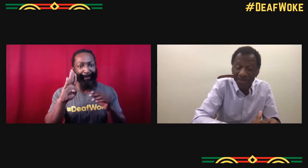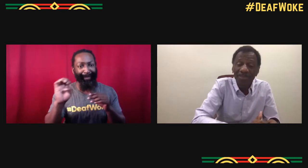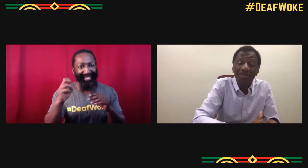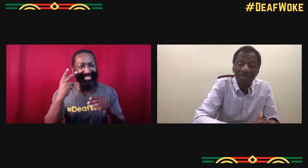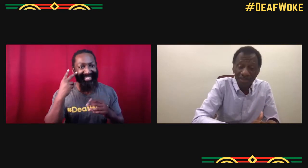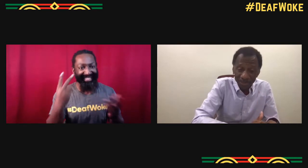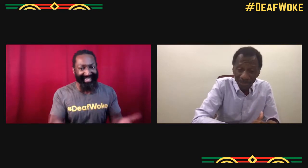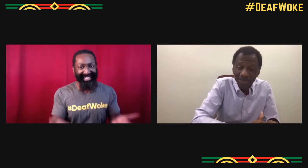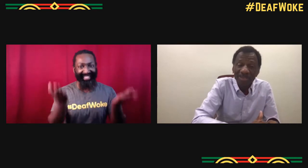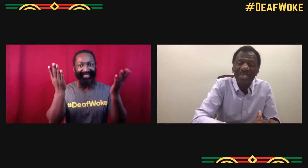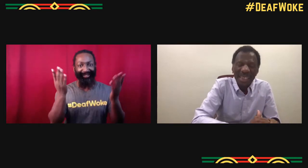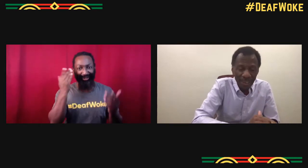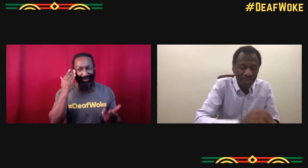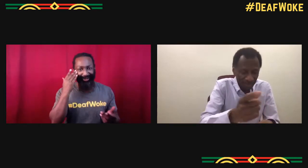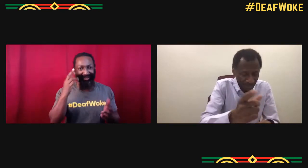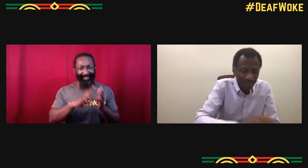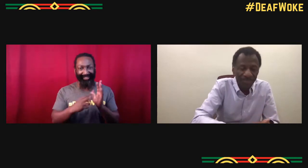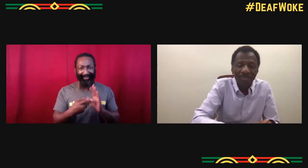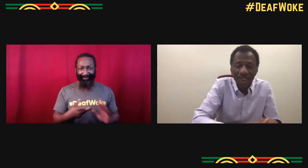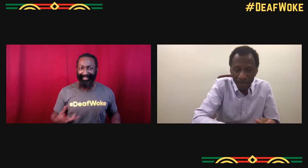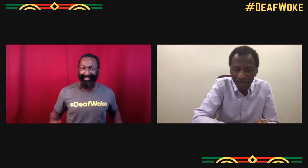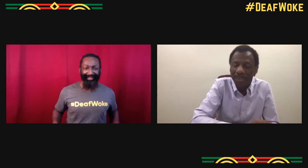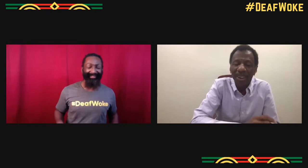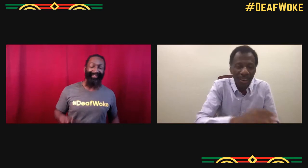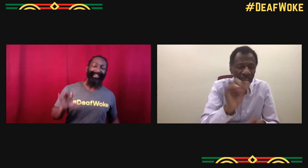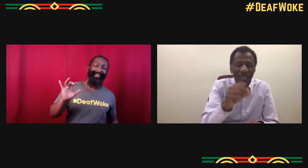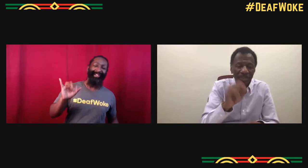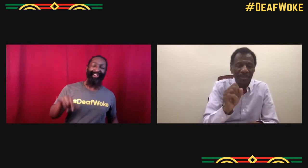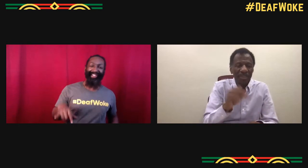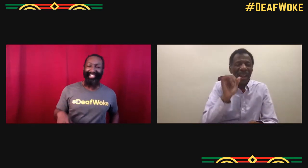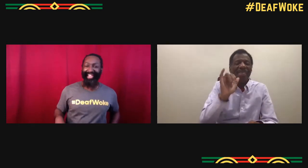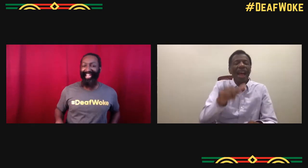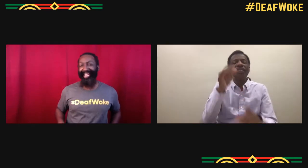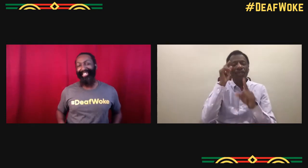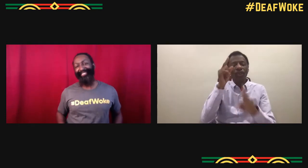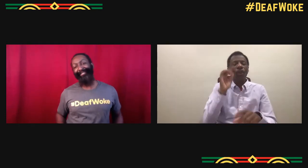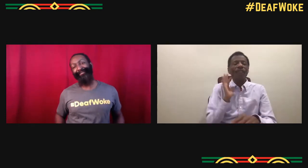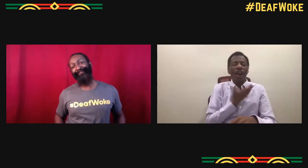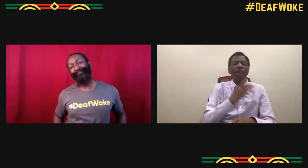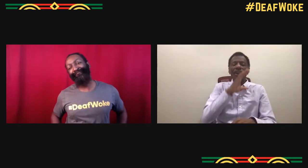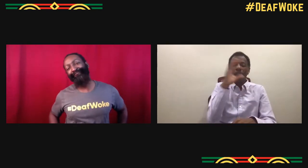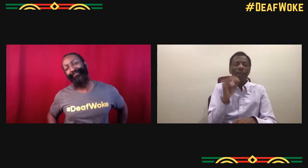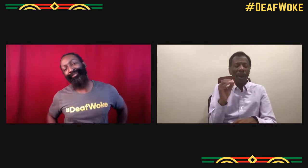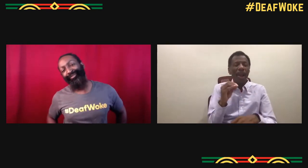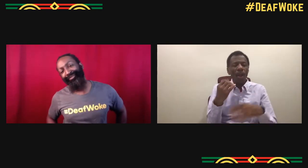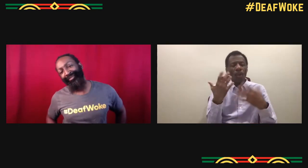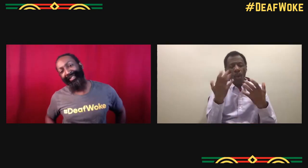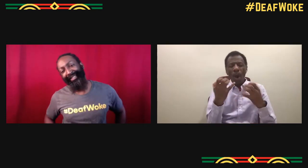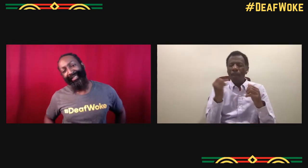and so now to be able to be visible in the next generation's life is huge.